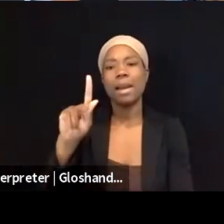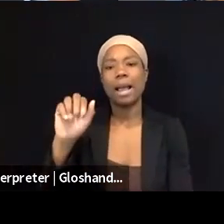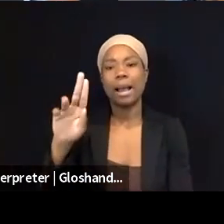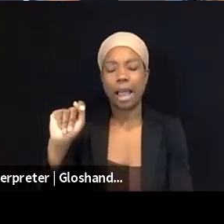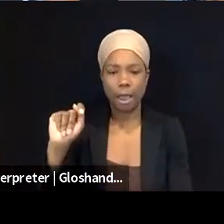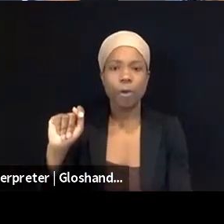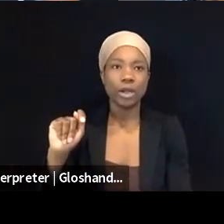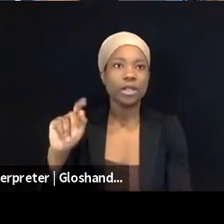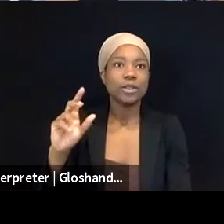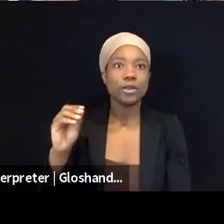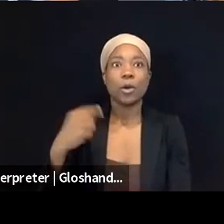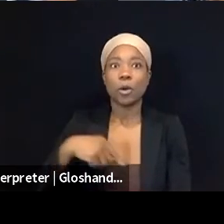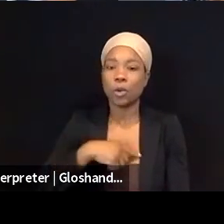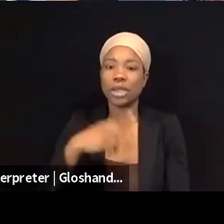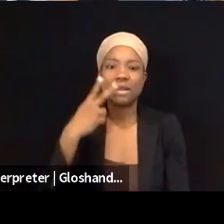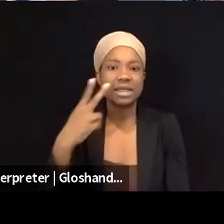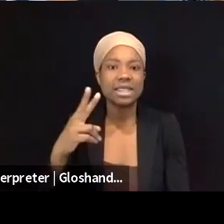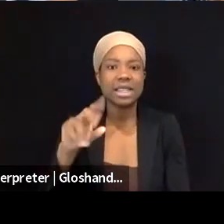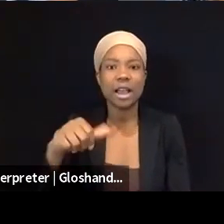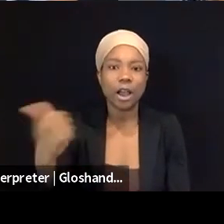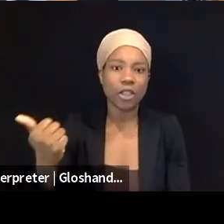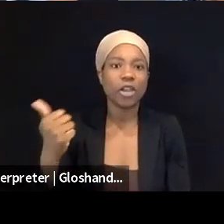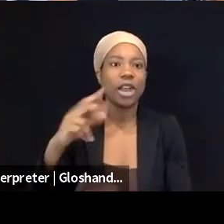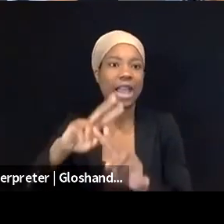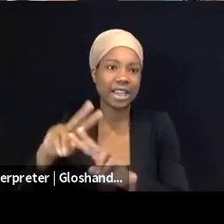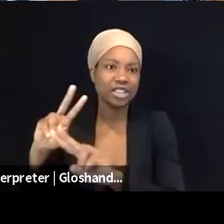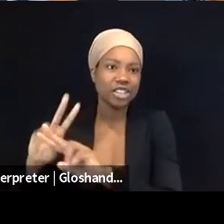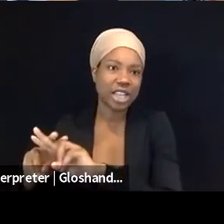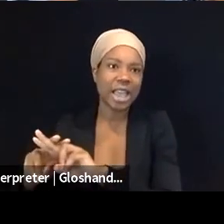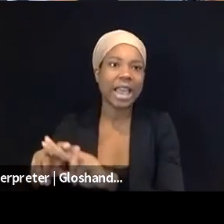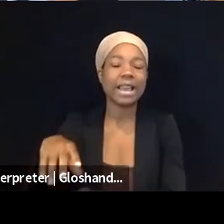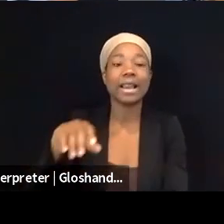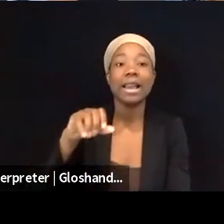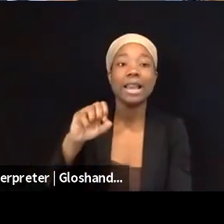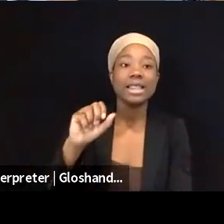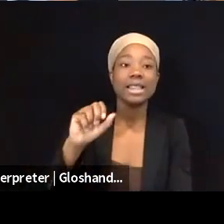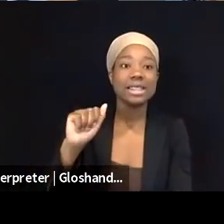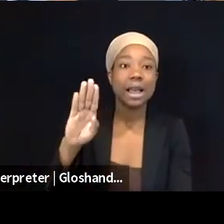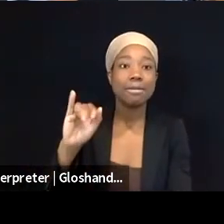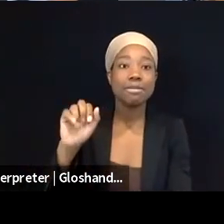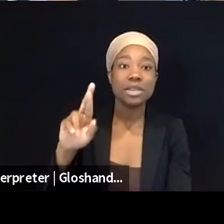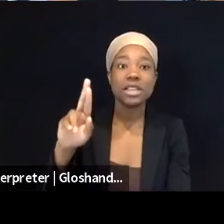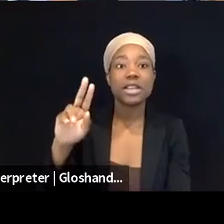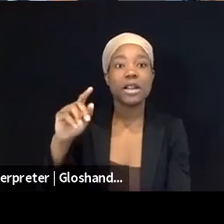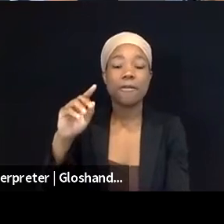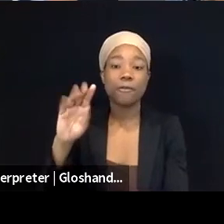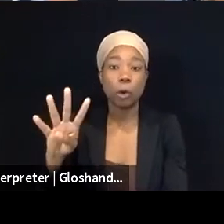that disappear and the Al-Aqsa hashtag, for example, on Instagram disappeared for three days. So later on, the head of Instagram,